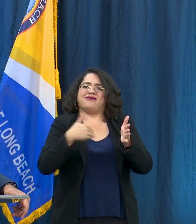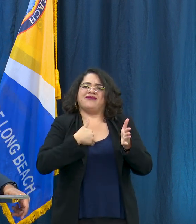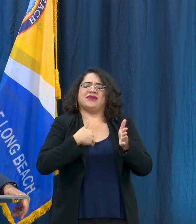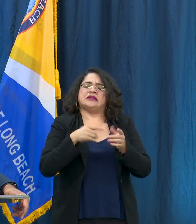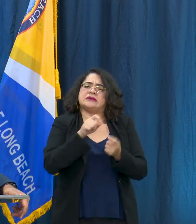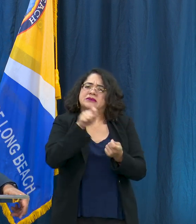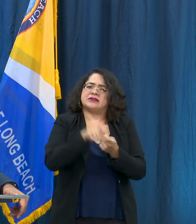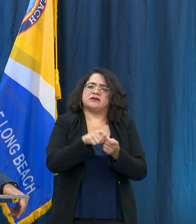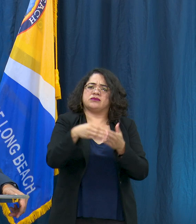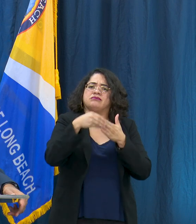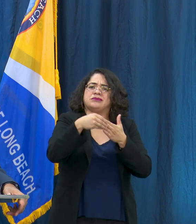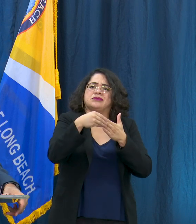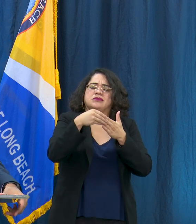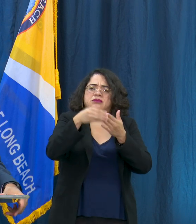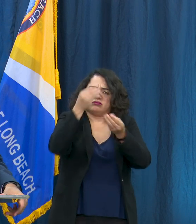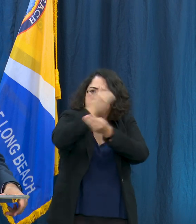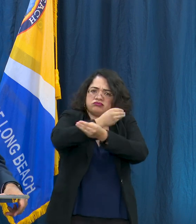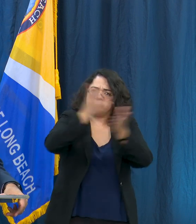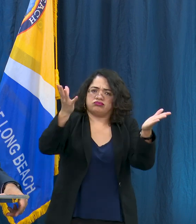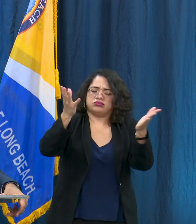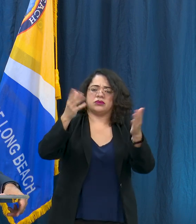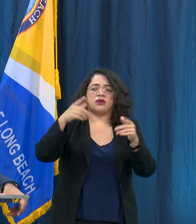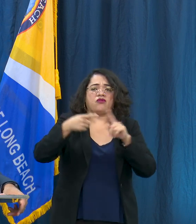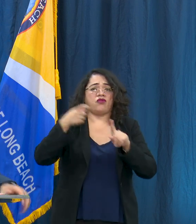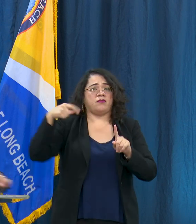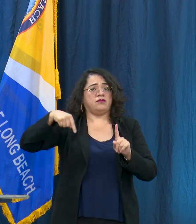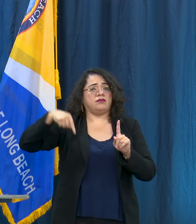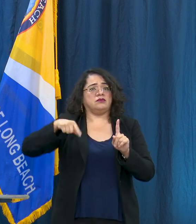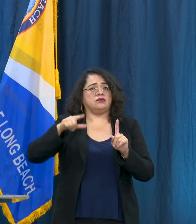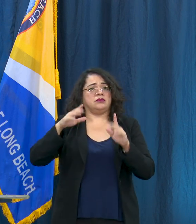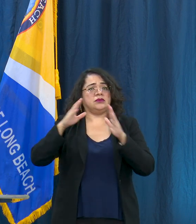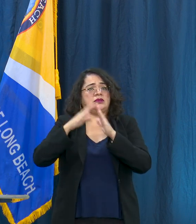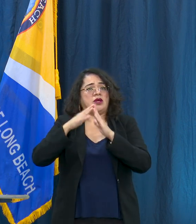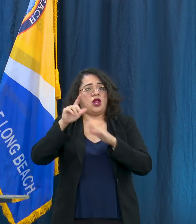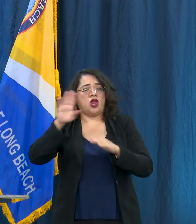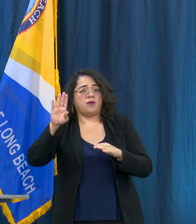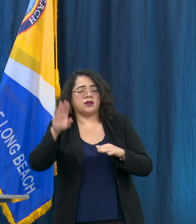and/or the county. That's because you're gonna start seeing